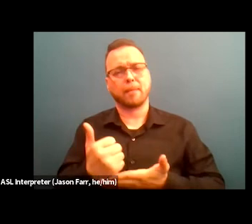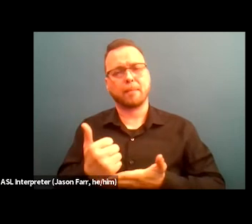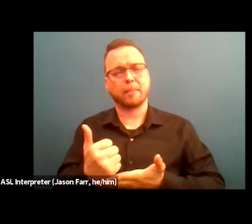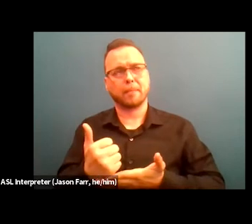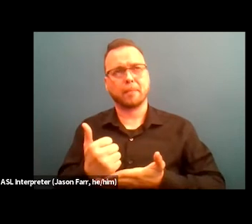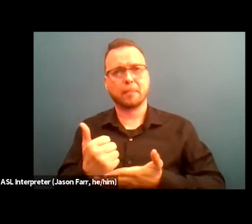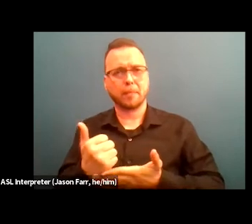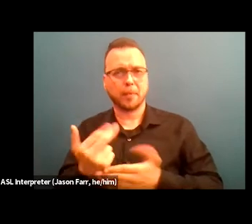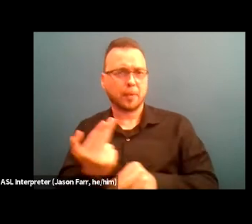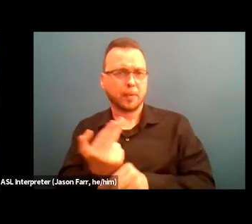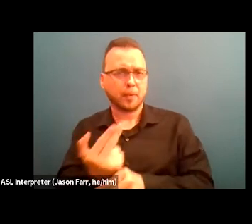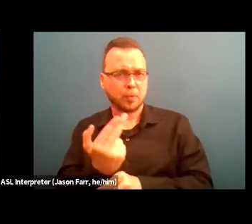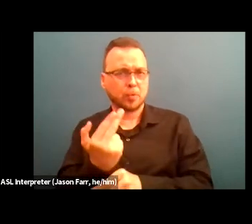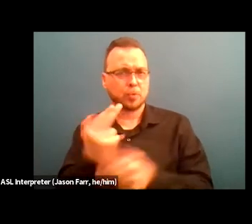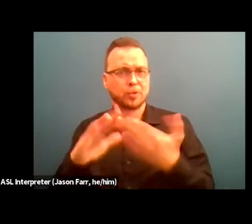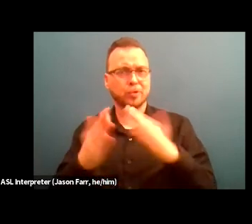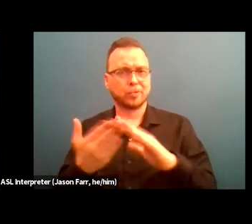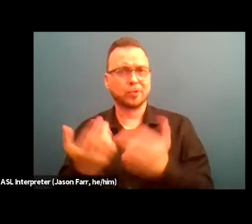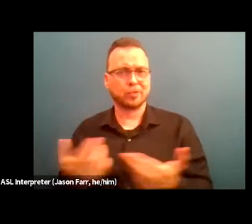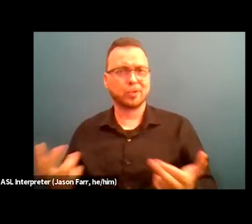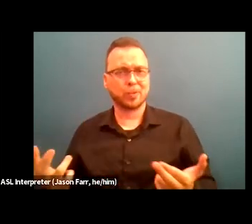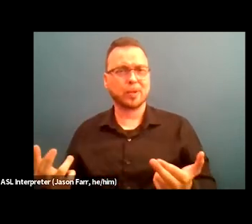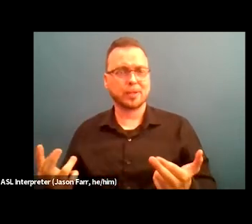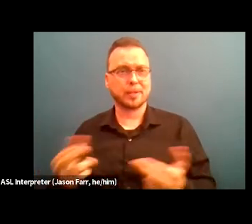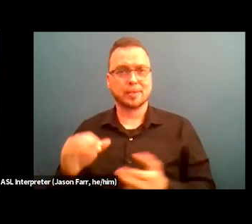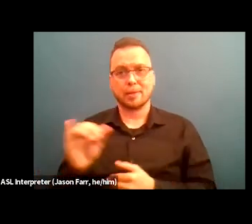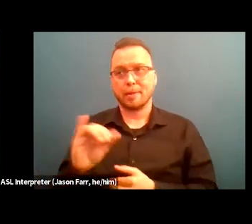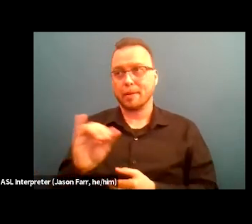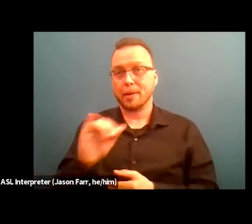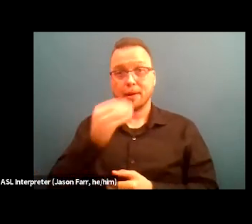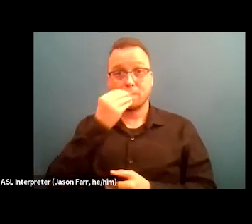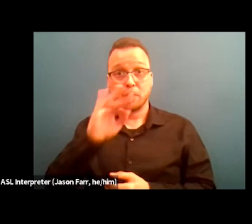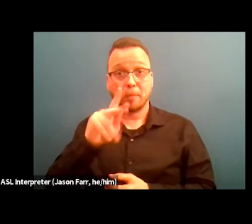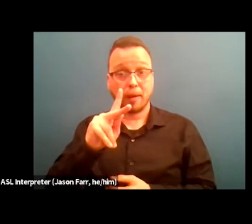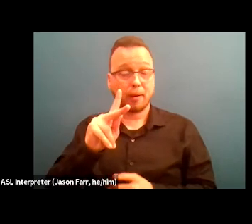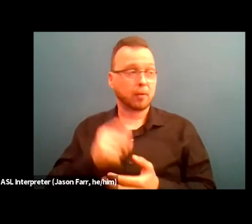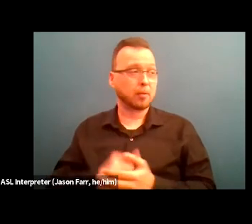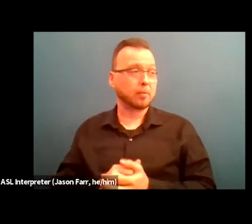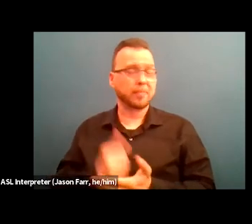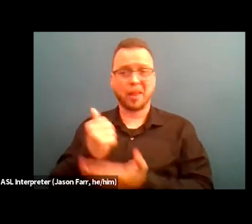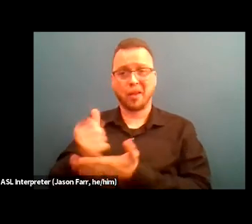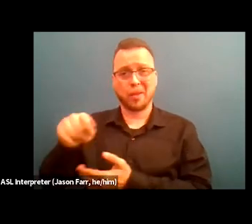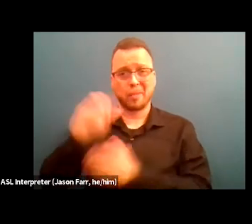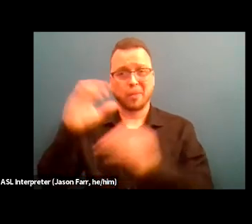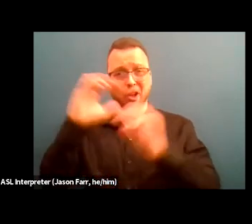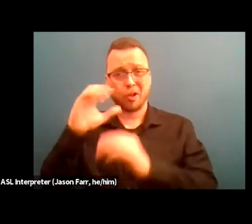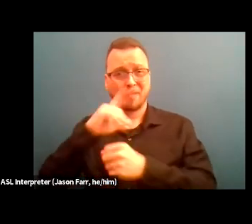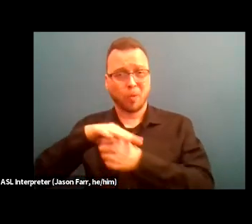utilize the community resources such as food banks, helping them look for, you know, local employment,